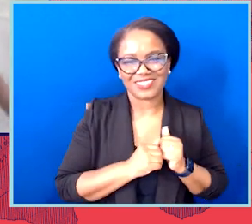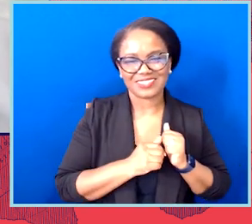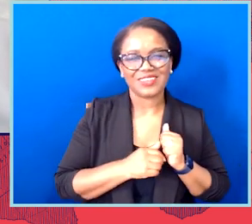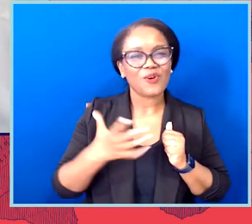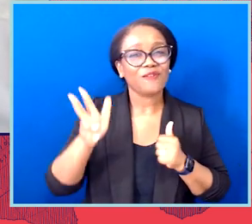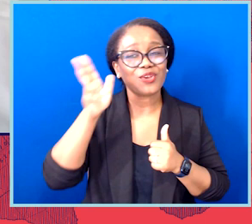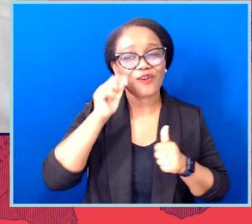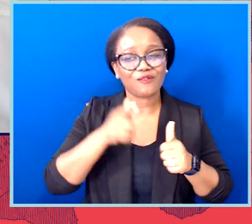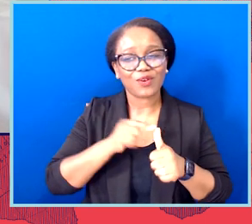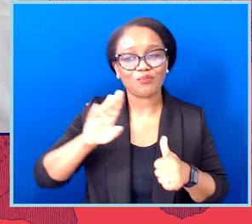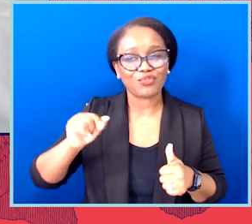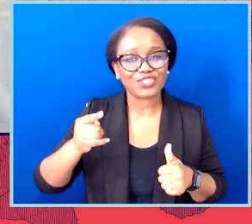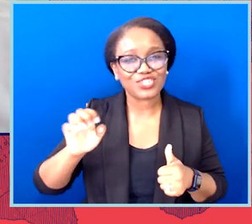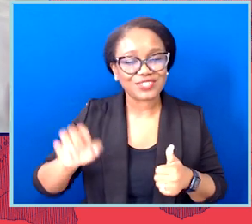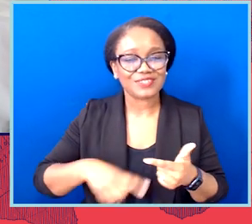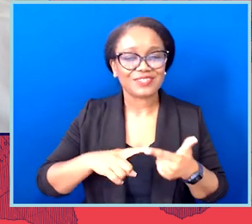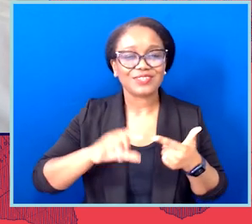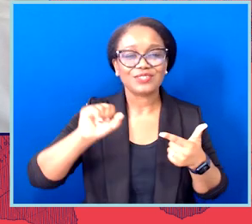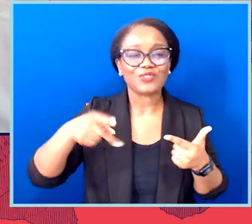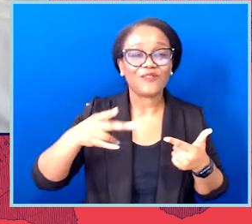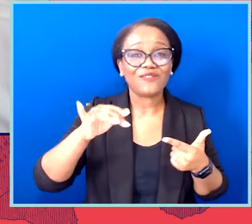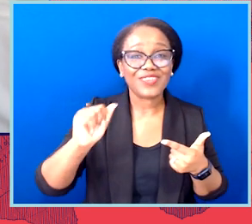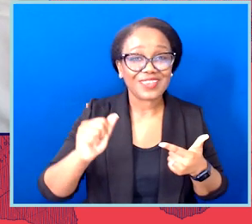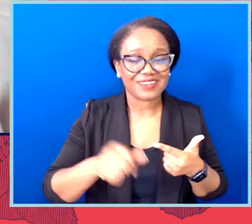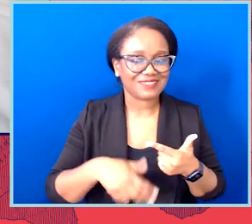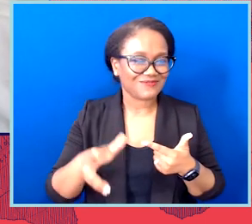heard from Sophia, is that we are seeing, particularly in state legislatures, particularly